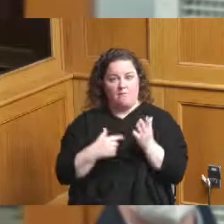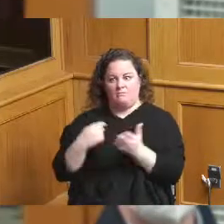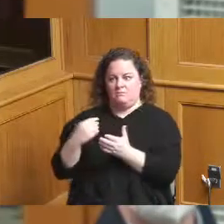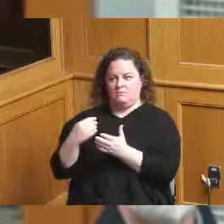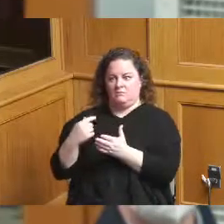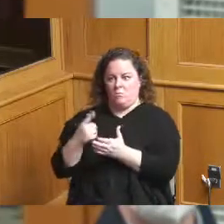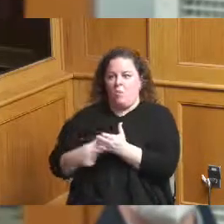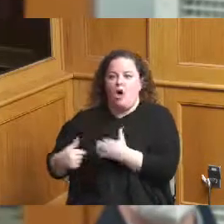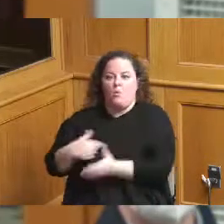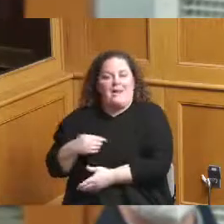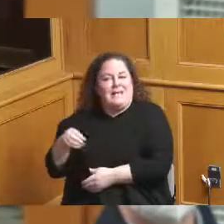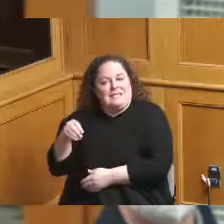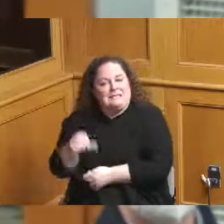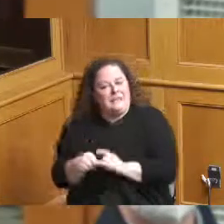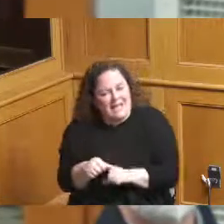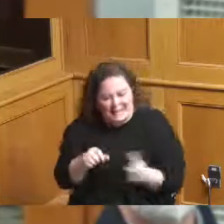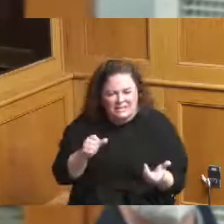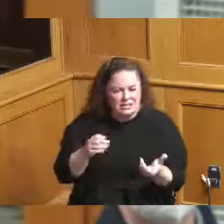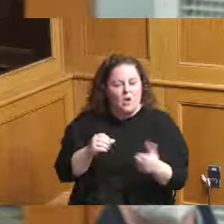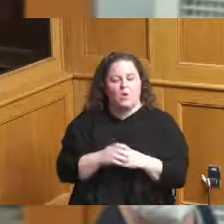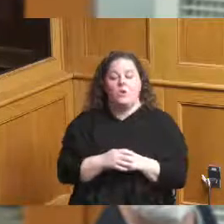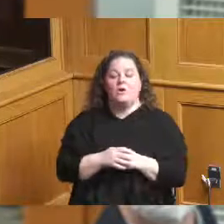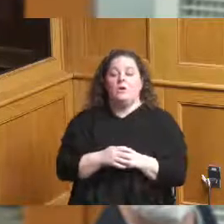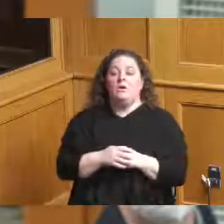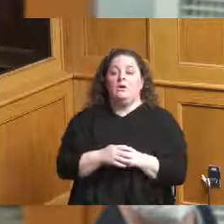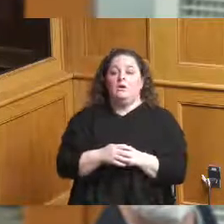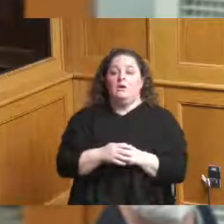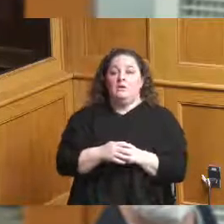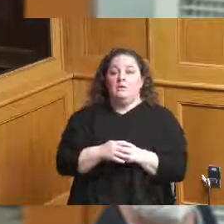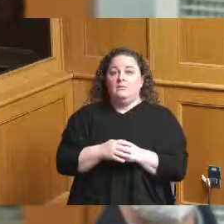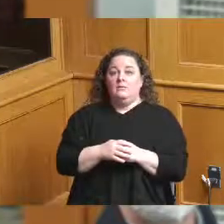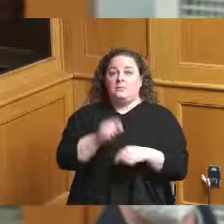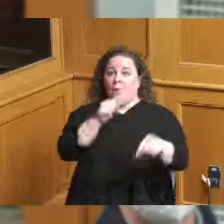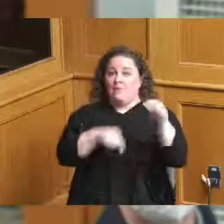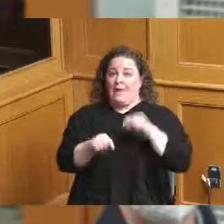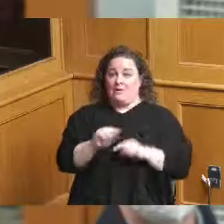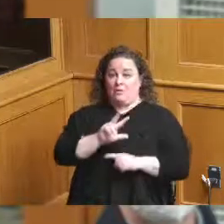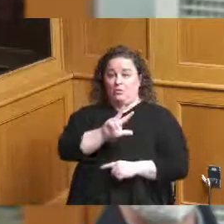so I think that's positive then going back to sort of three CDC's record and inclusion and you're